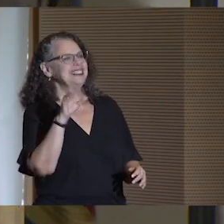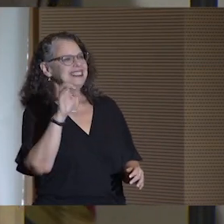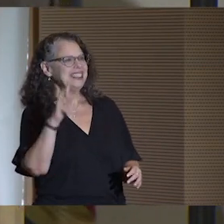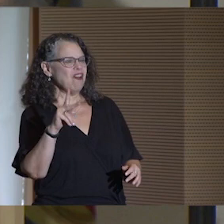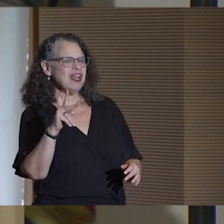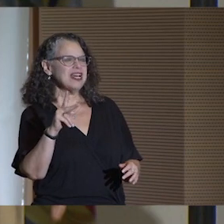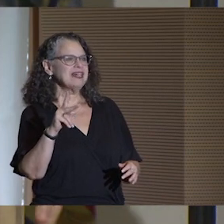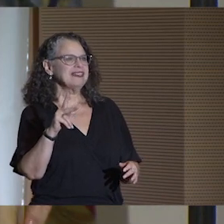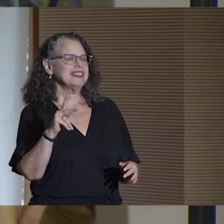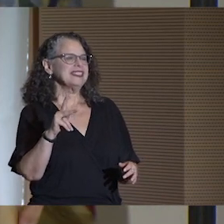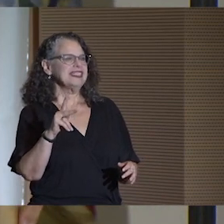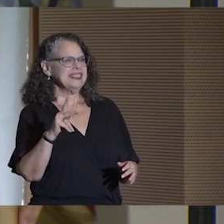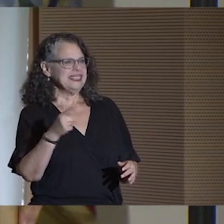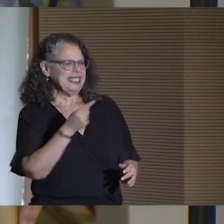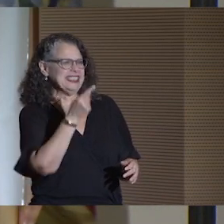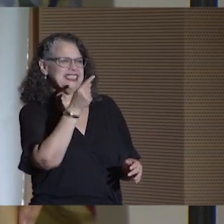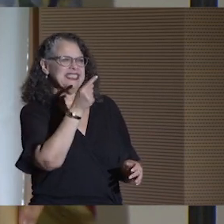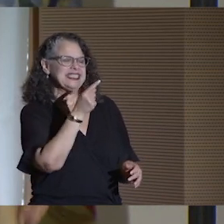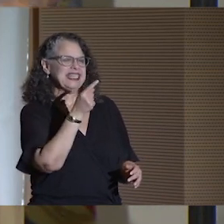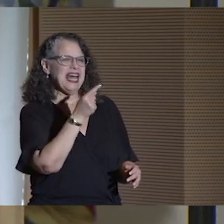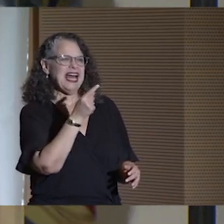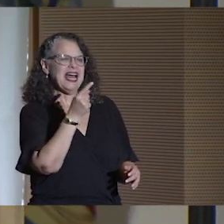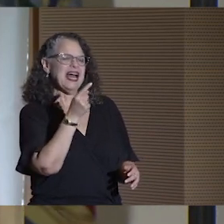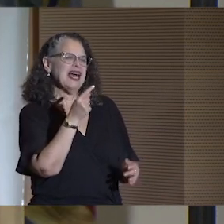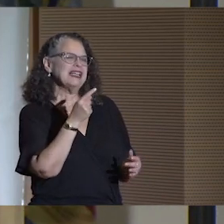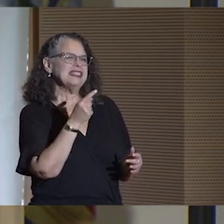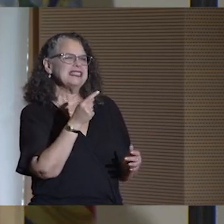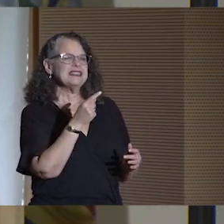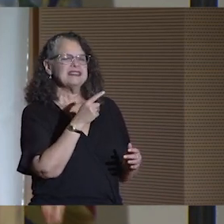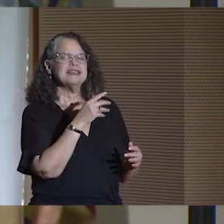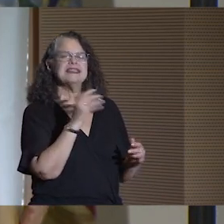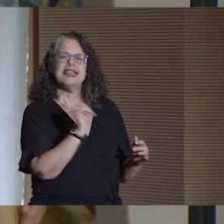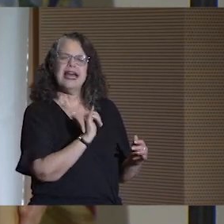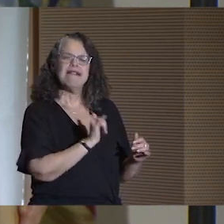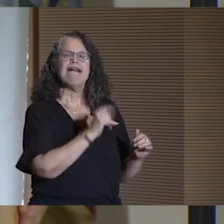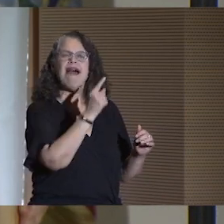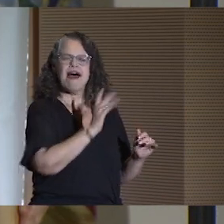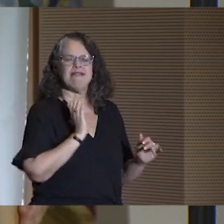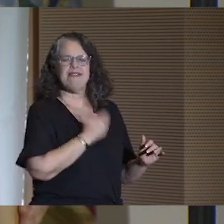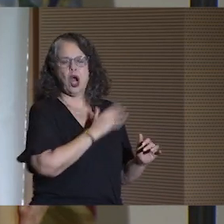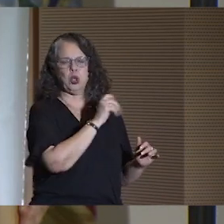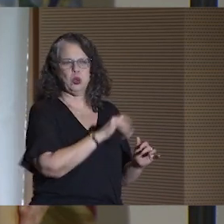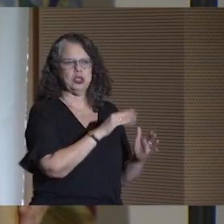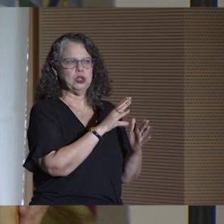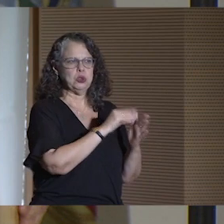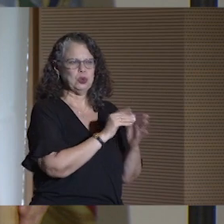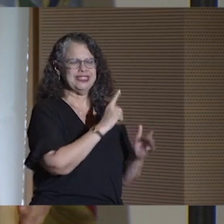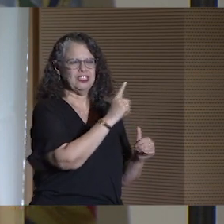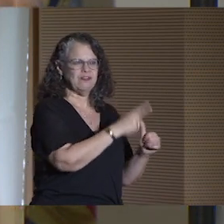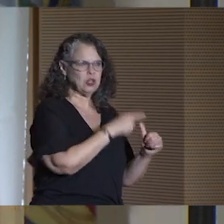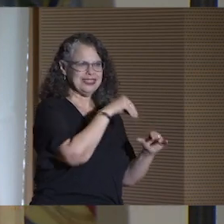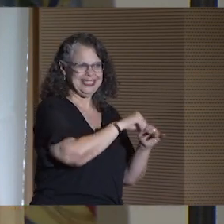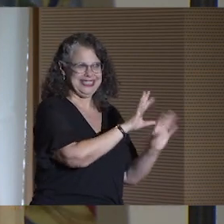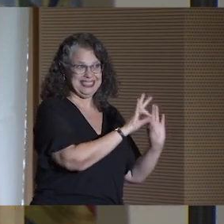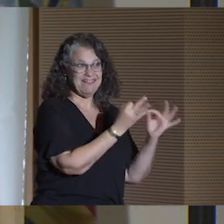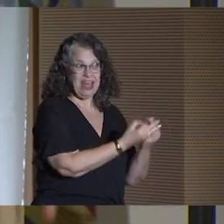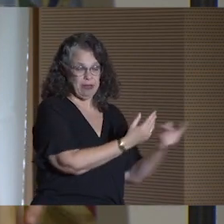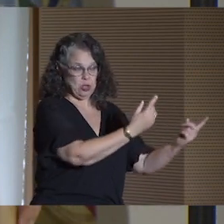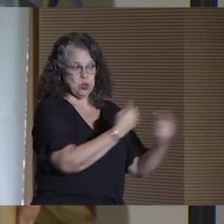Derek is like half of all our CUNY students, the first in his family to attend college.